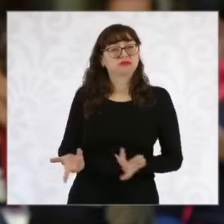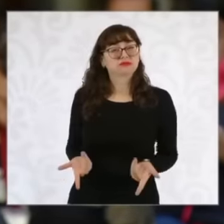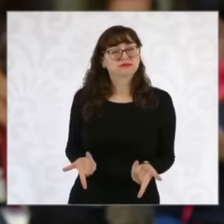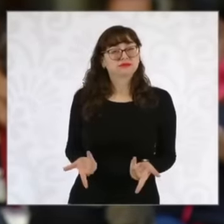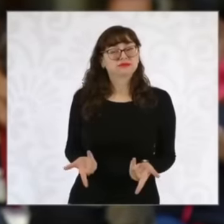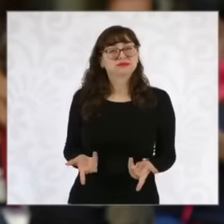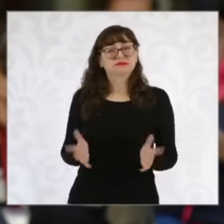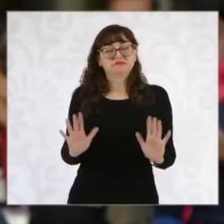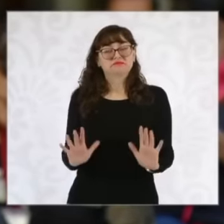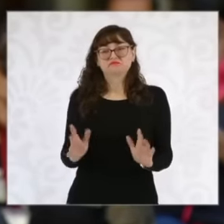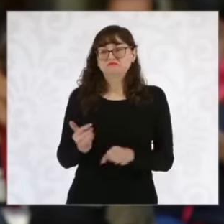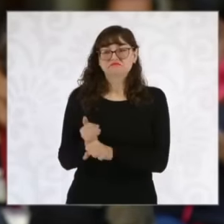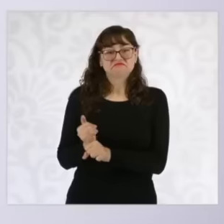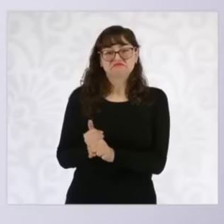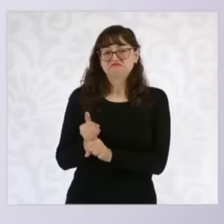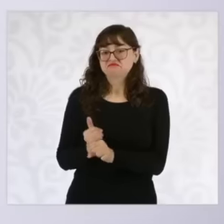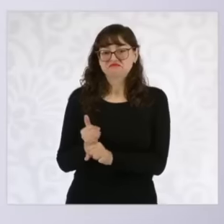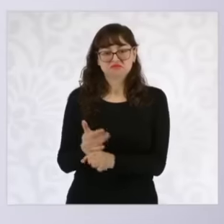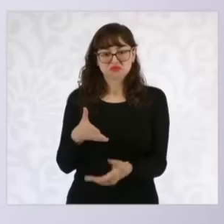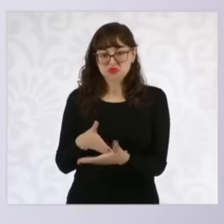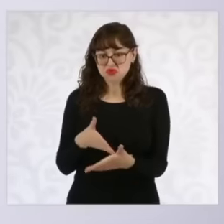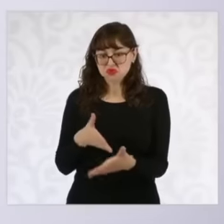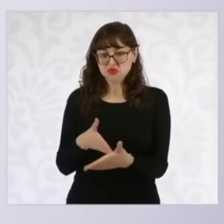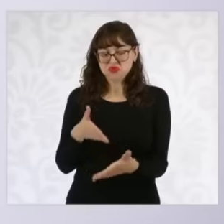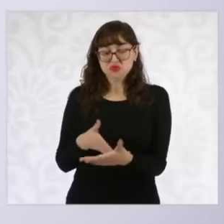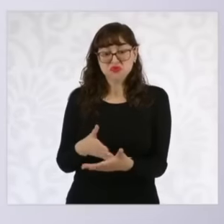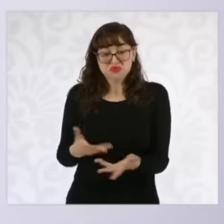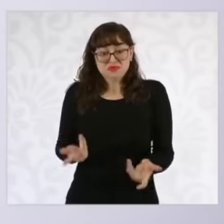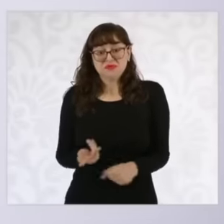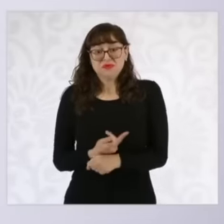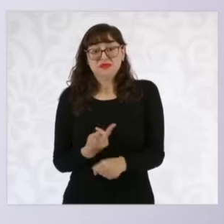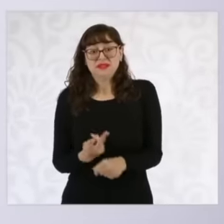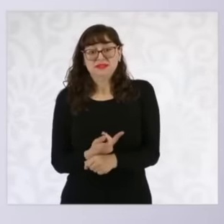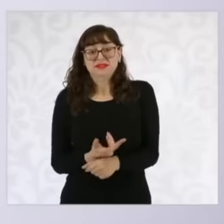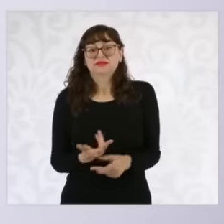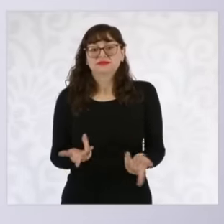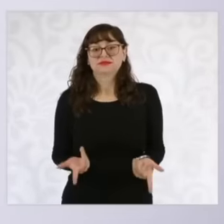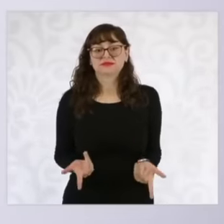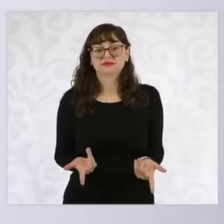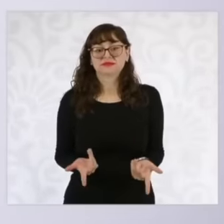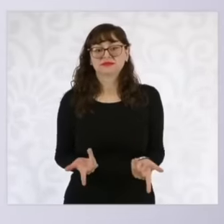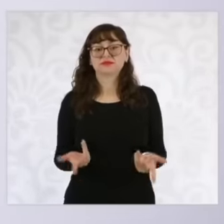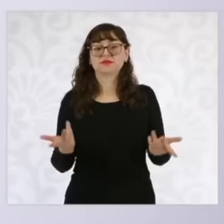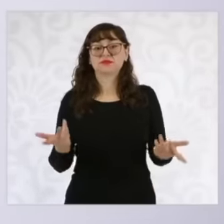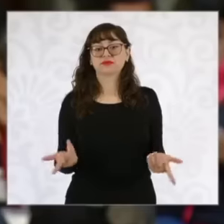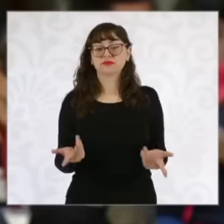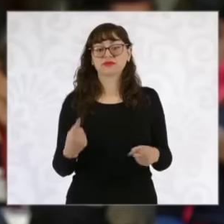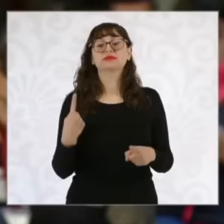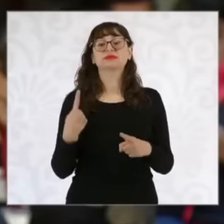investigations are practically no longer progressing, what could be found out has practically been Thank you for the tenacity of